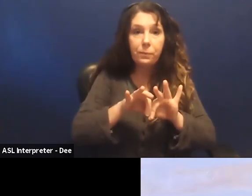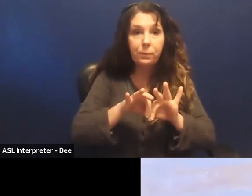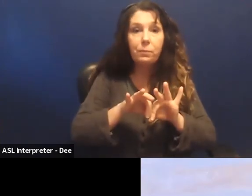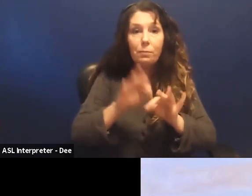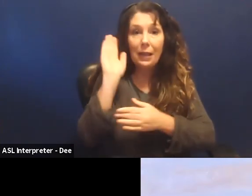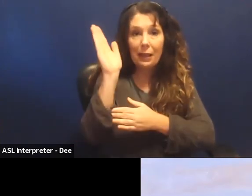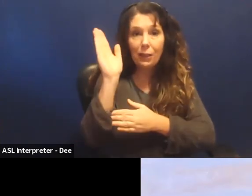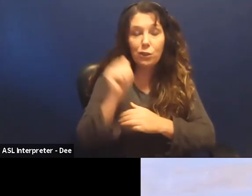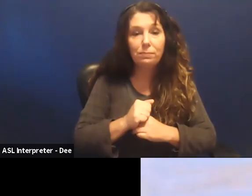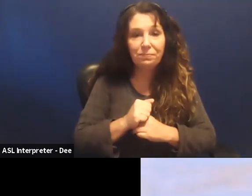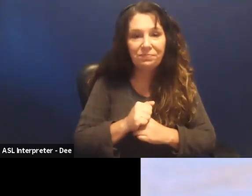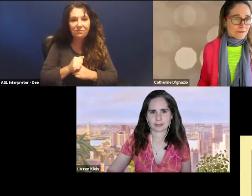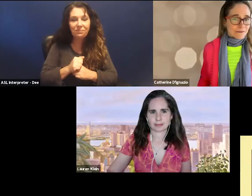Lecture Series.